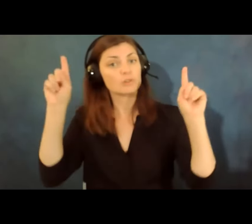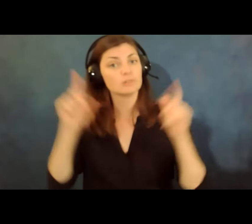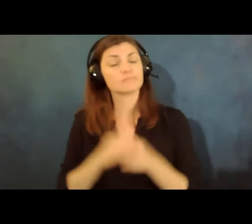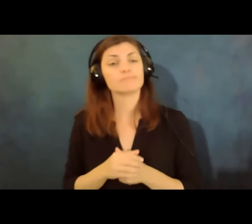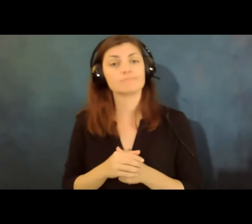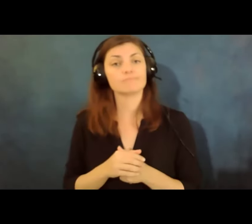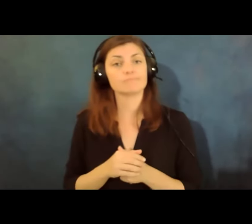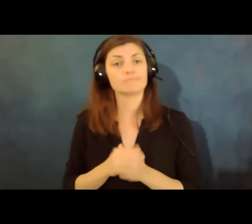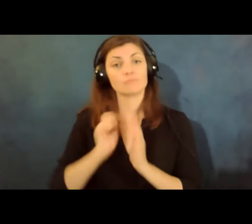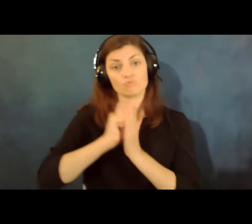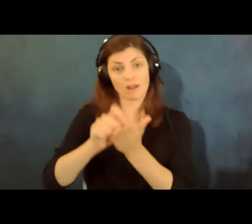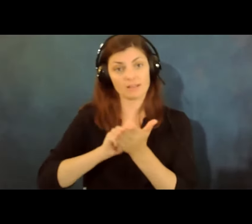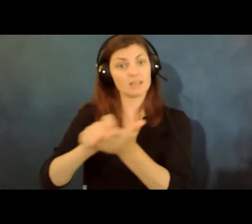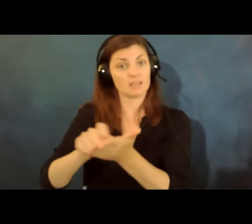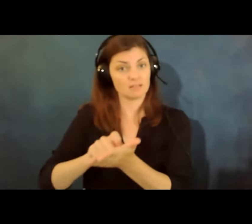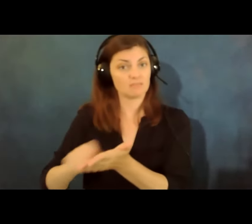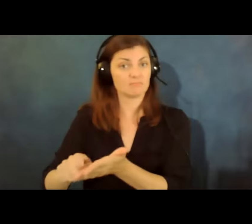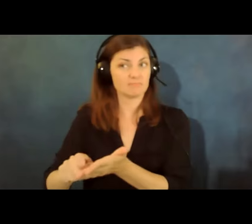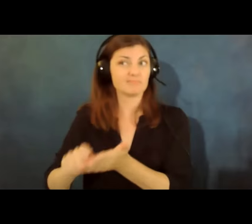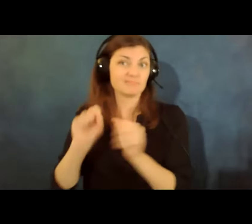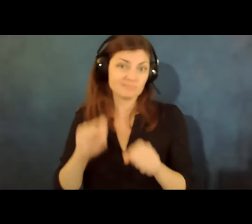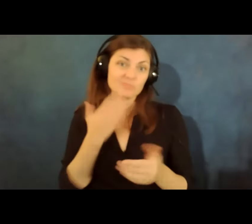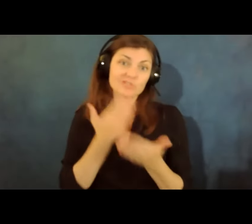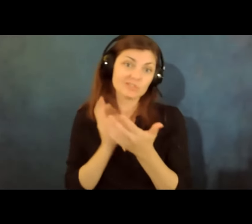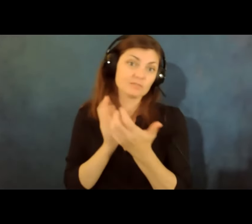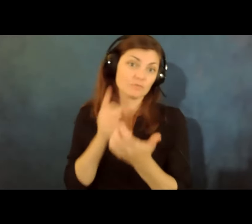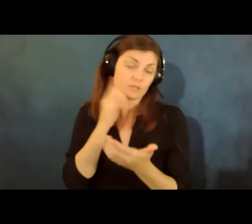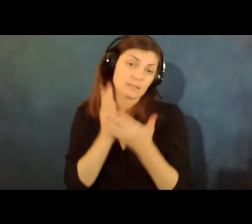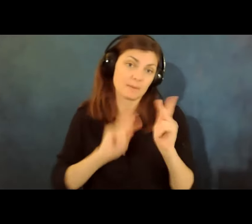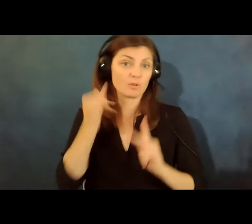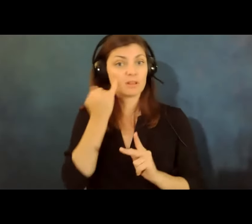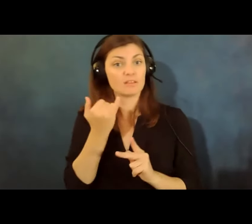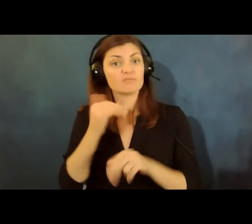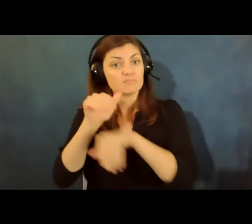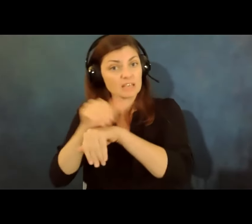in writing might work for some people if they're proficient in english and not everybody who's deaf